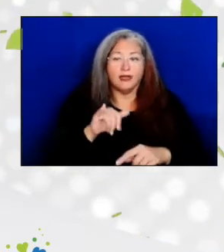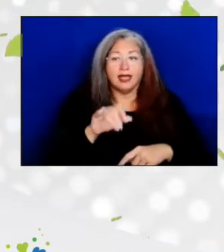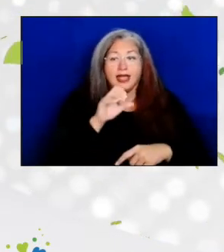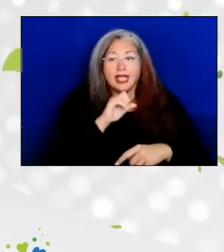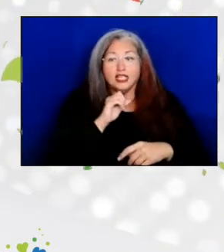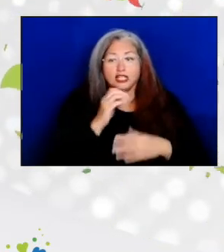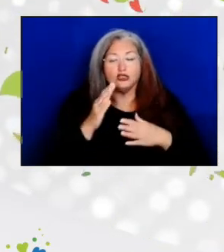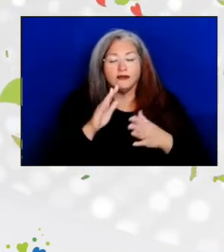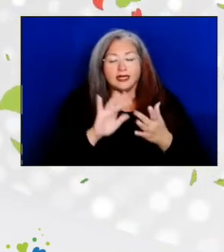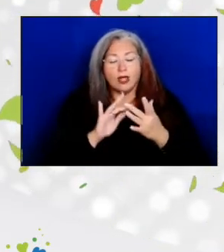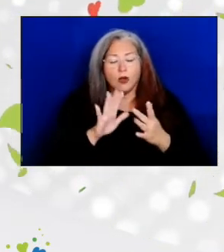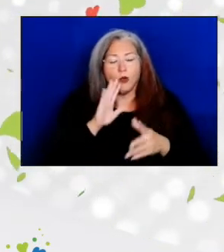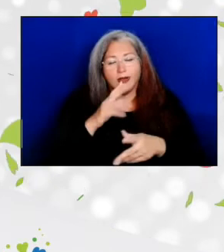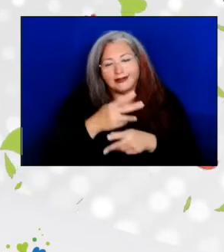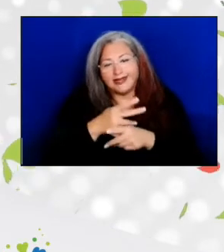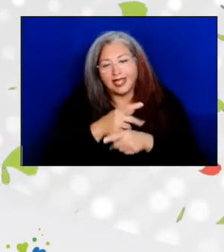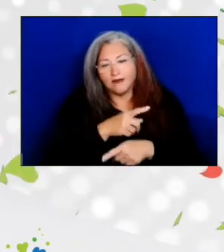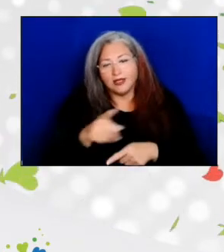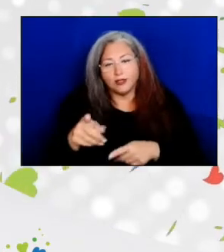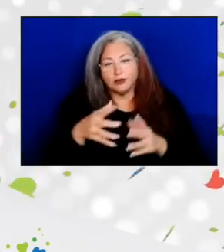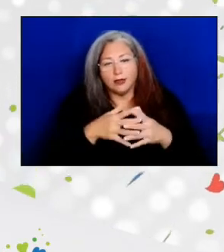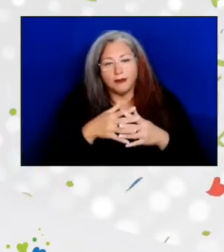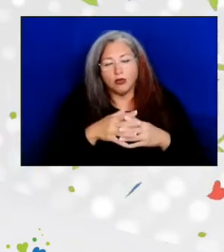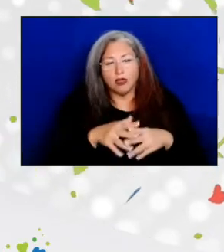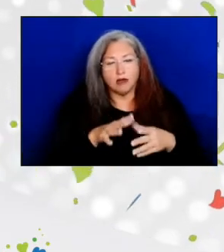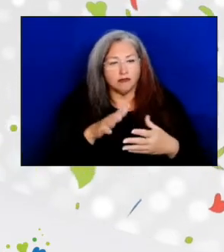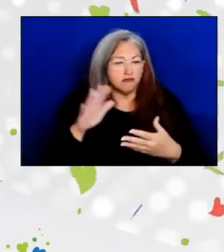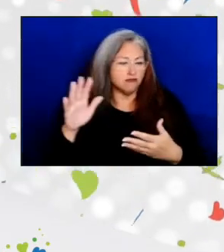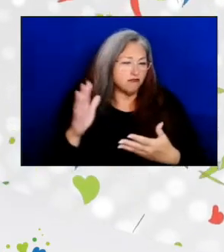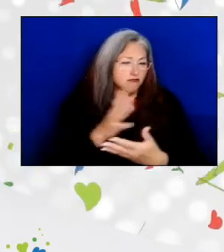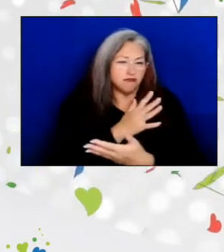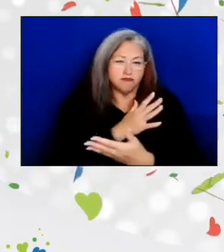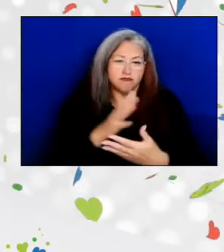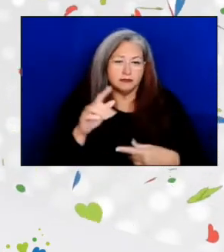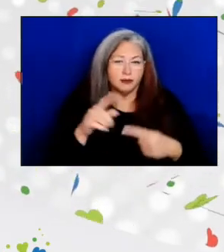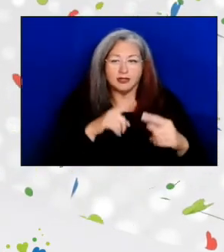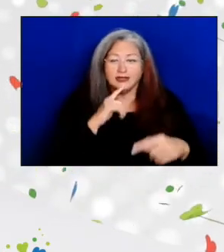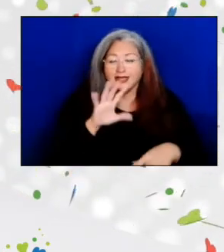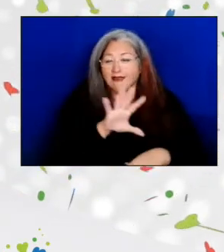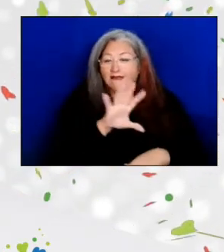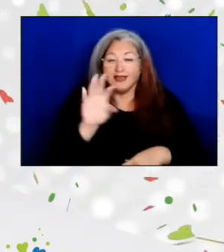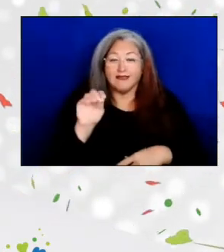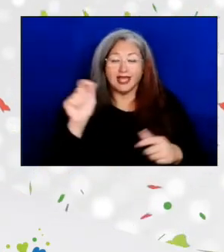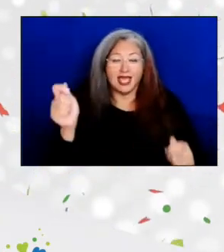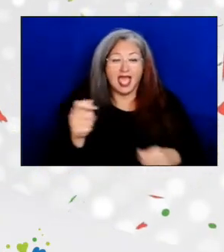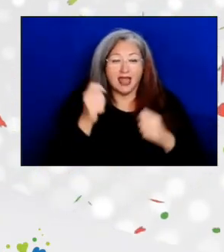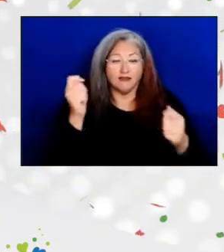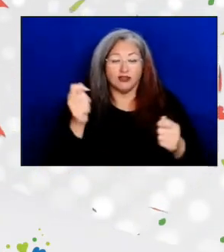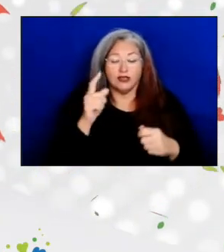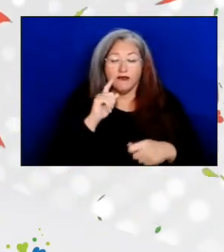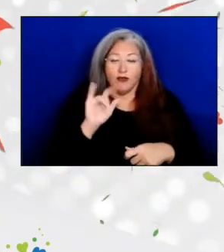for these older Americans across the continuum. The 50th anniversary of the Senior Nutrition Program